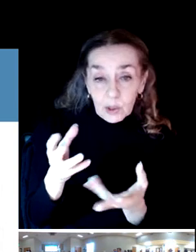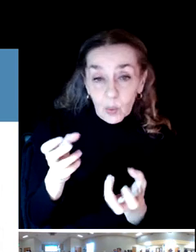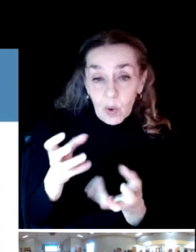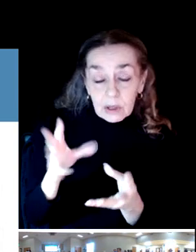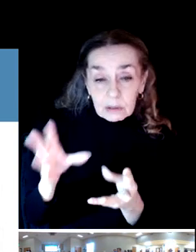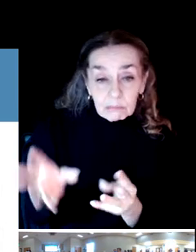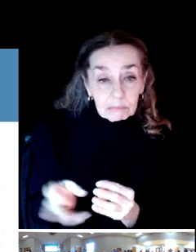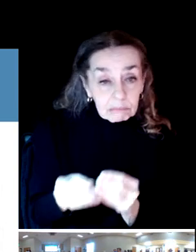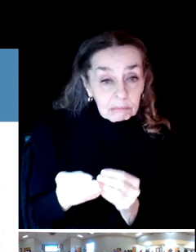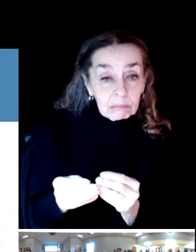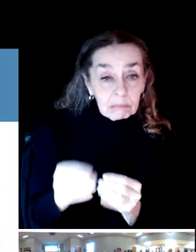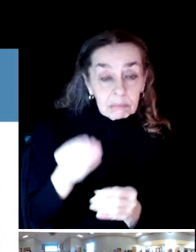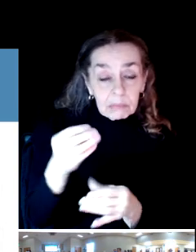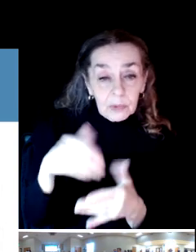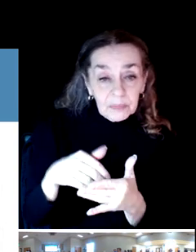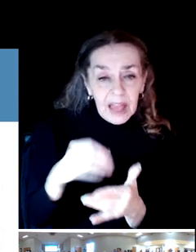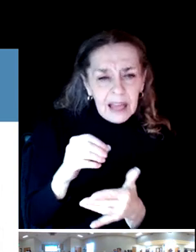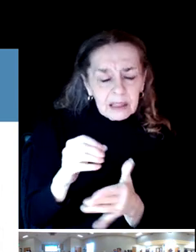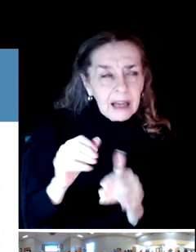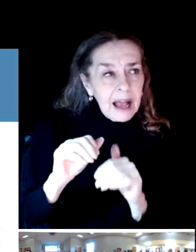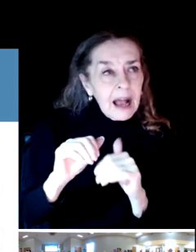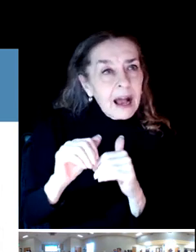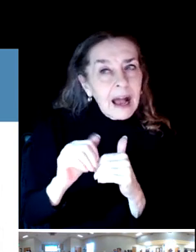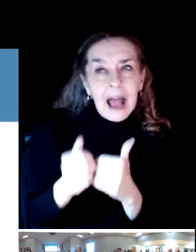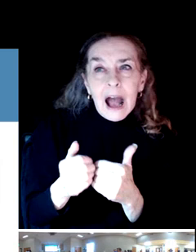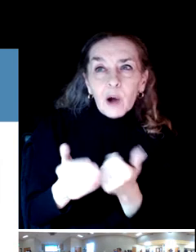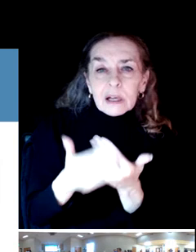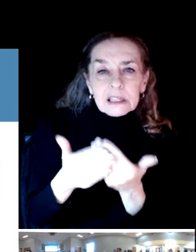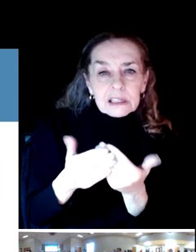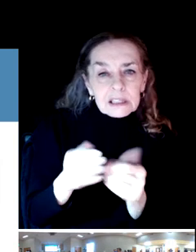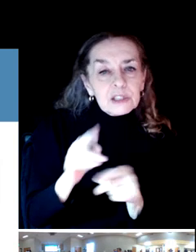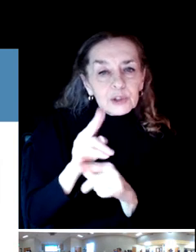of use of the rivers was something that we heard quite a bit.